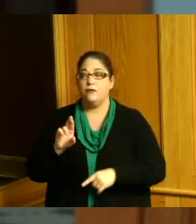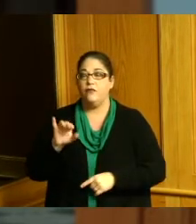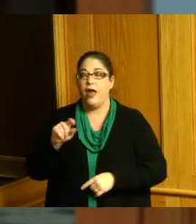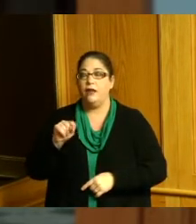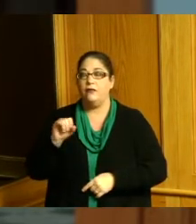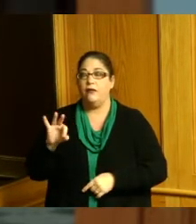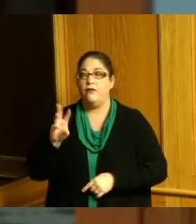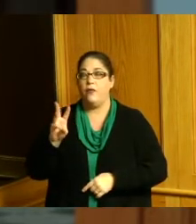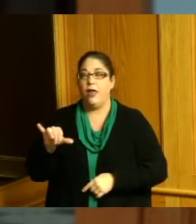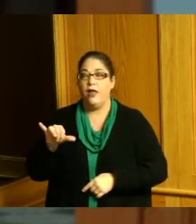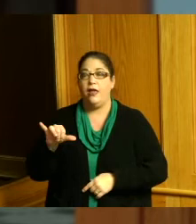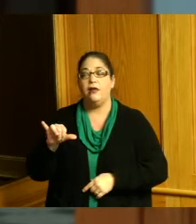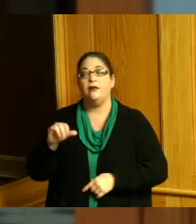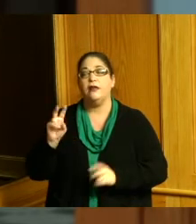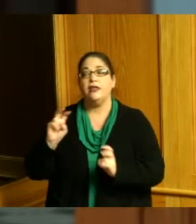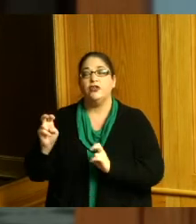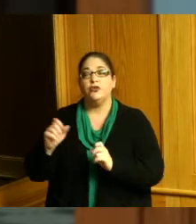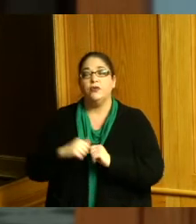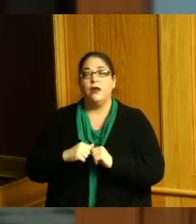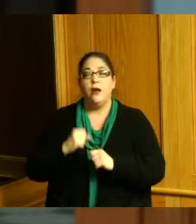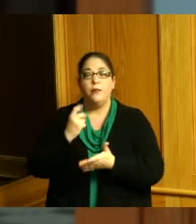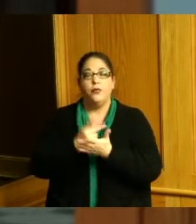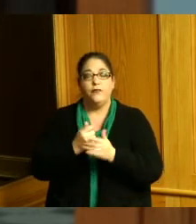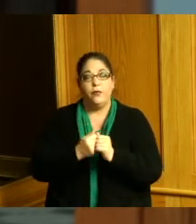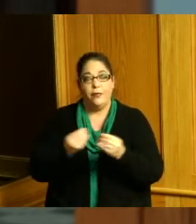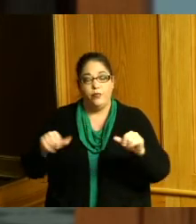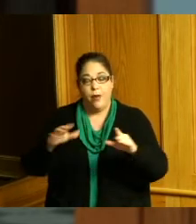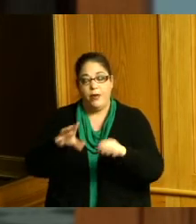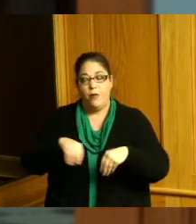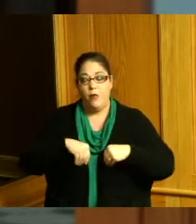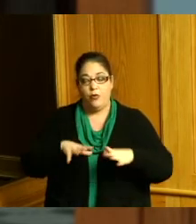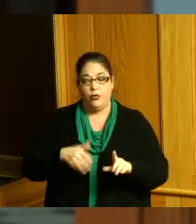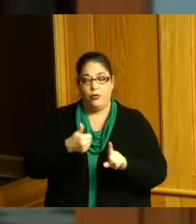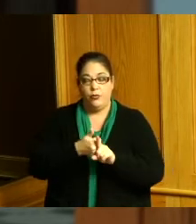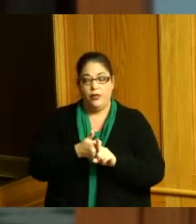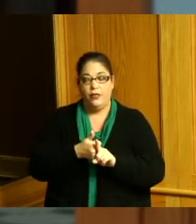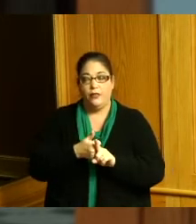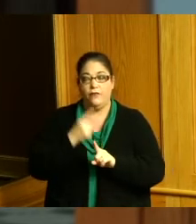a resolution approving the agreement with property owner for the right and privilege to enter upon